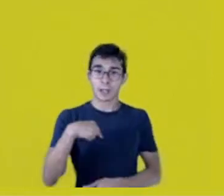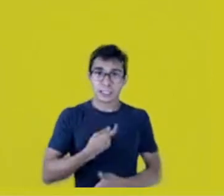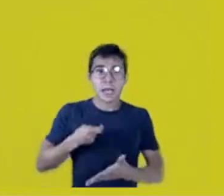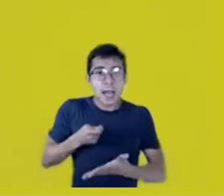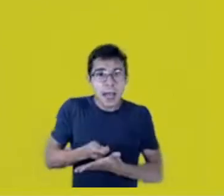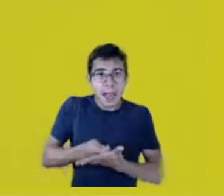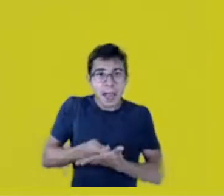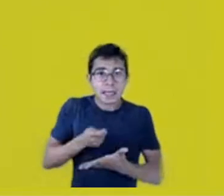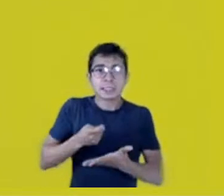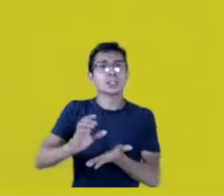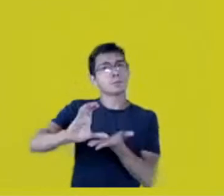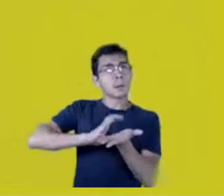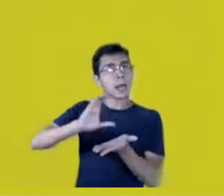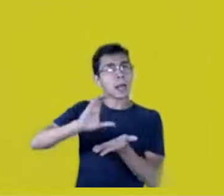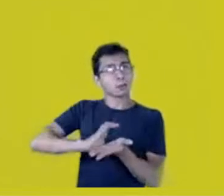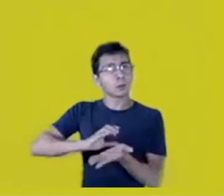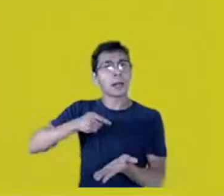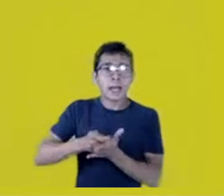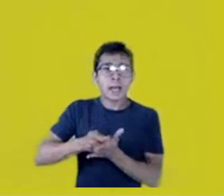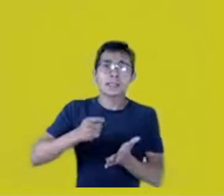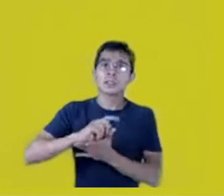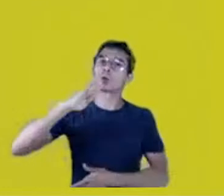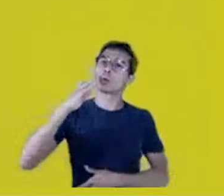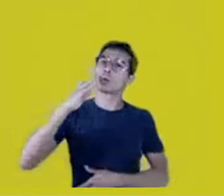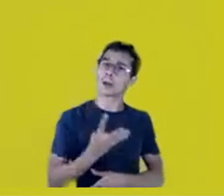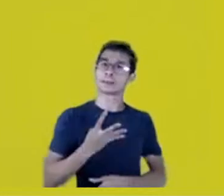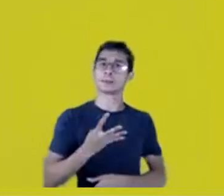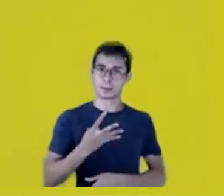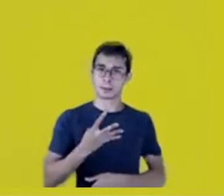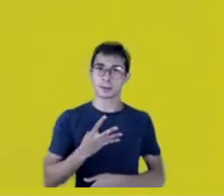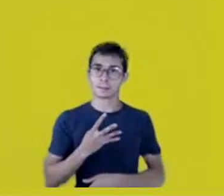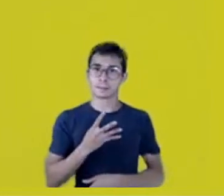and recognition. Not always financial, folks!